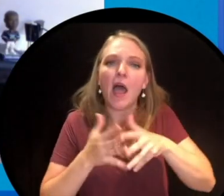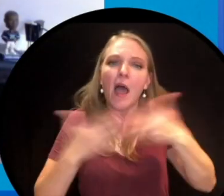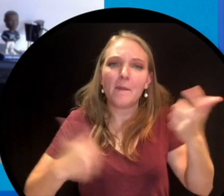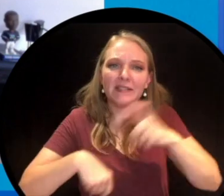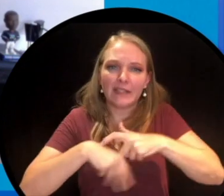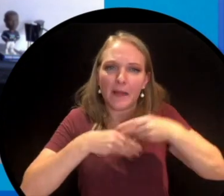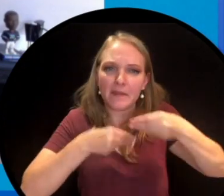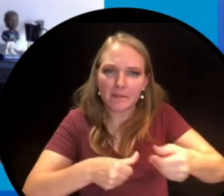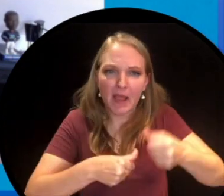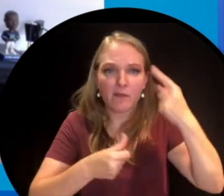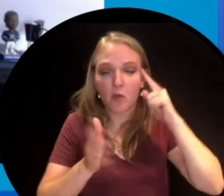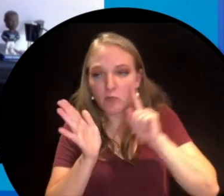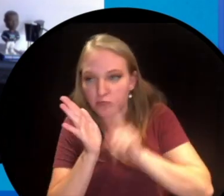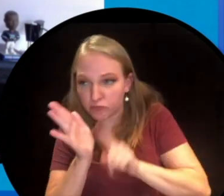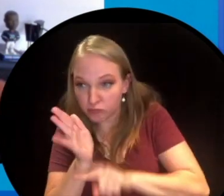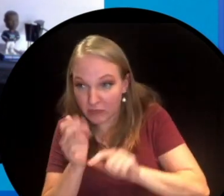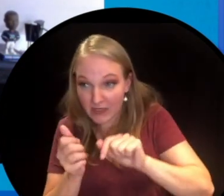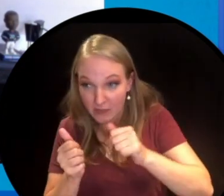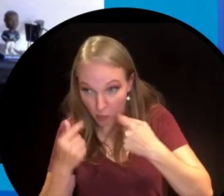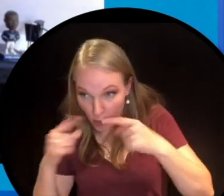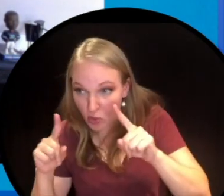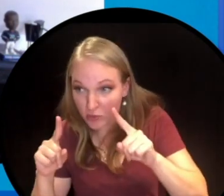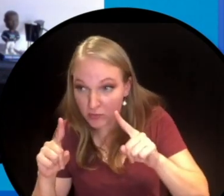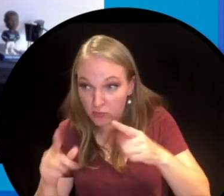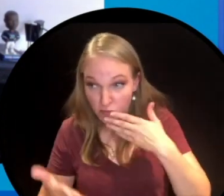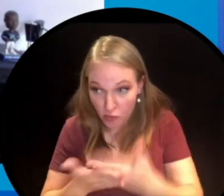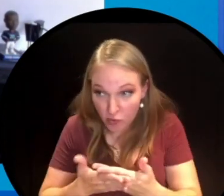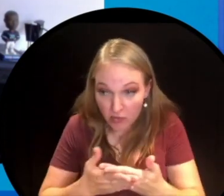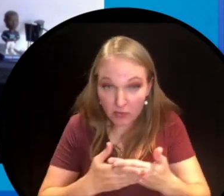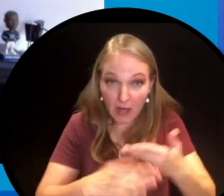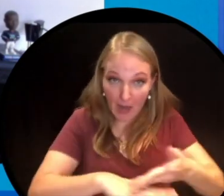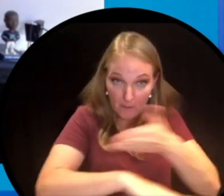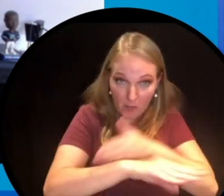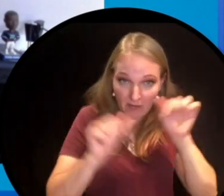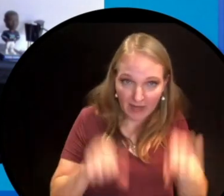time people spend to see if it works, to see if it works well to see if they can make it work better.